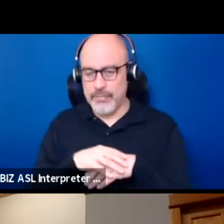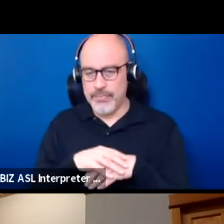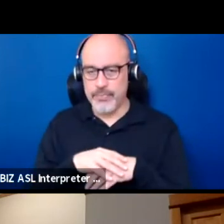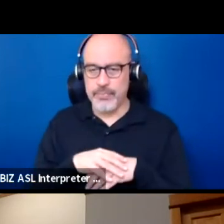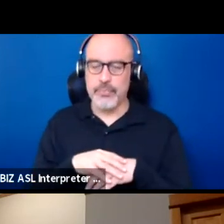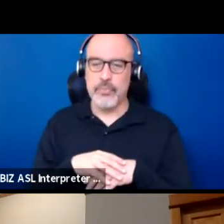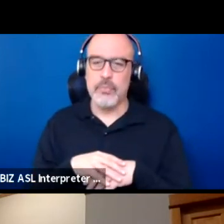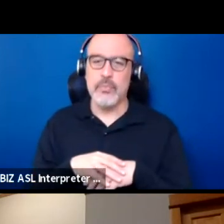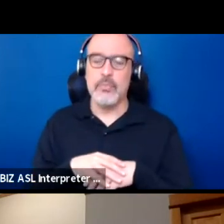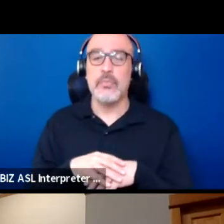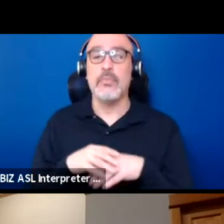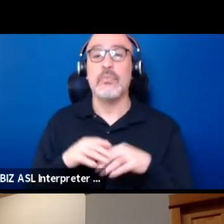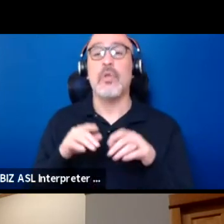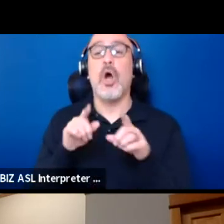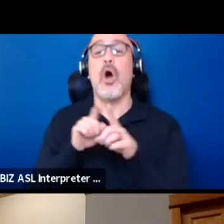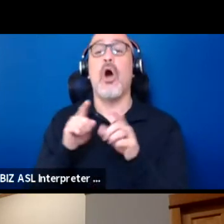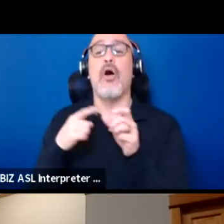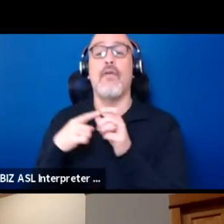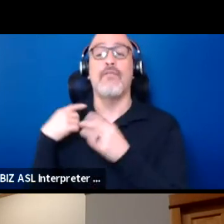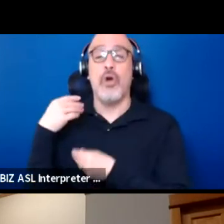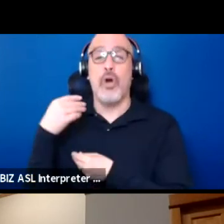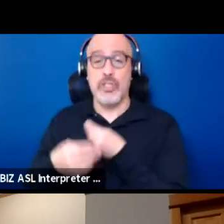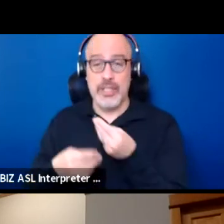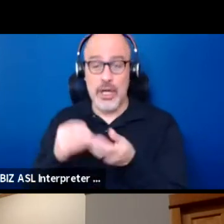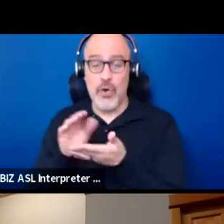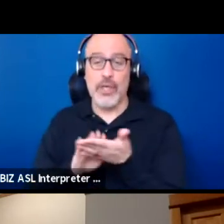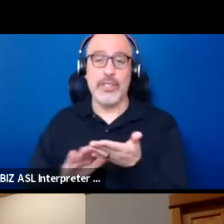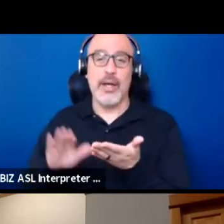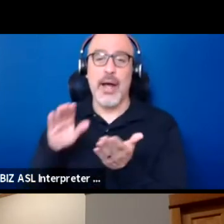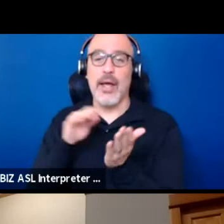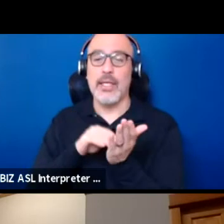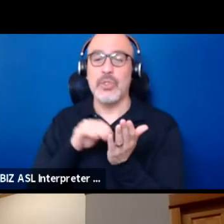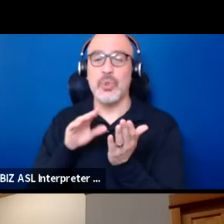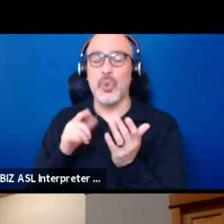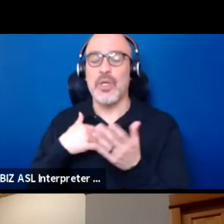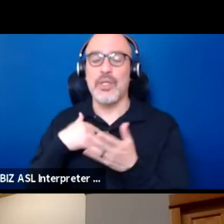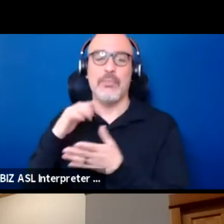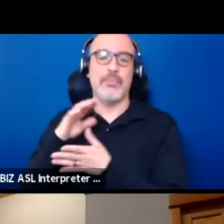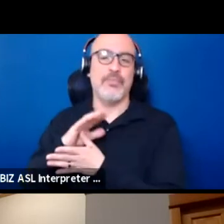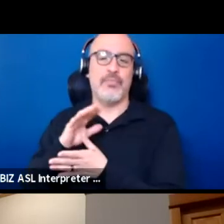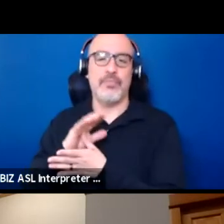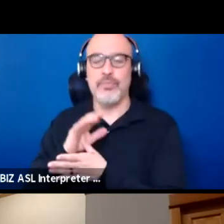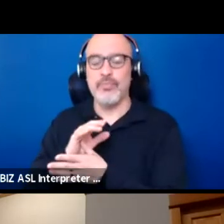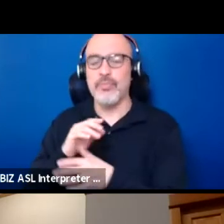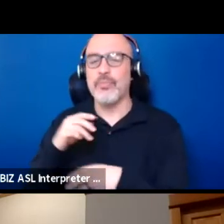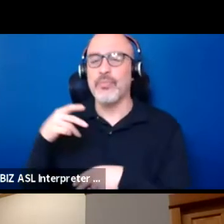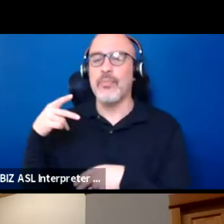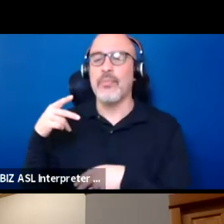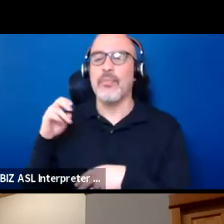I am also a first generation college student. I'm currently a senior at Pitzer College.